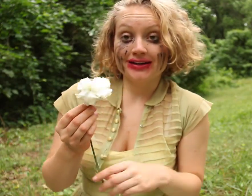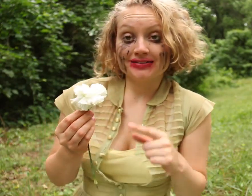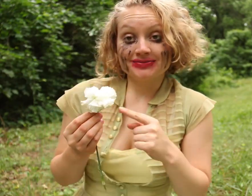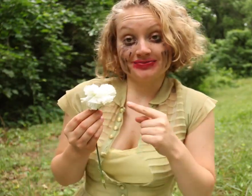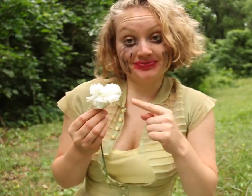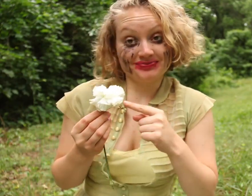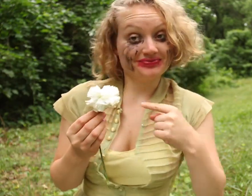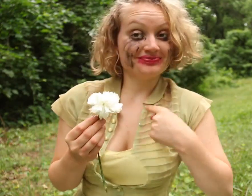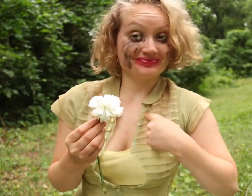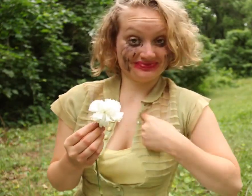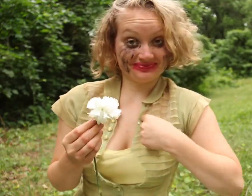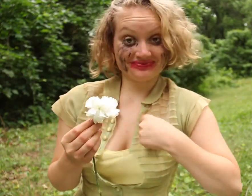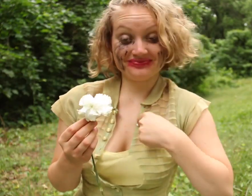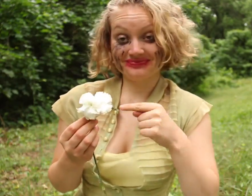And here's some for me.